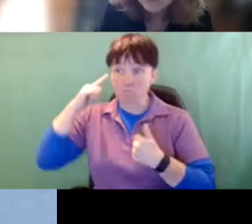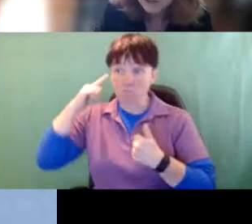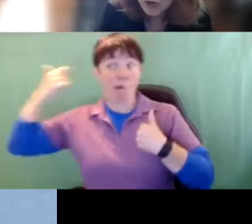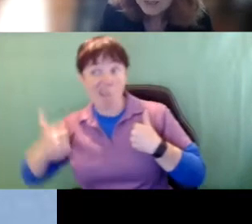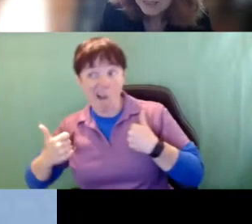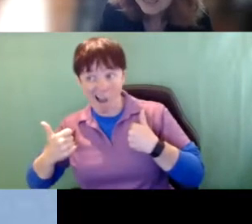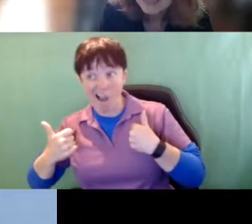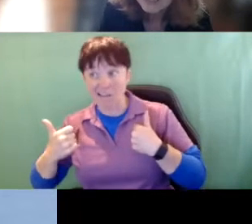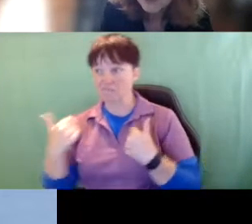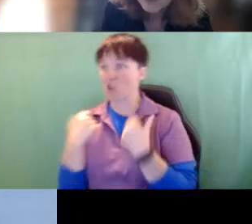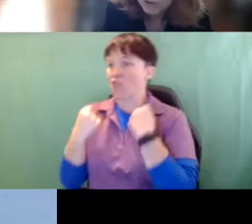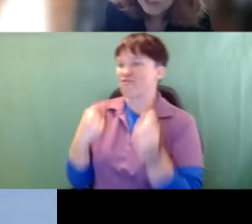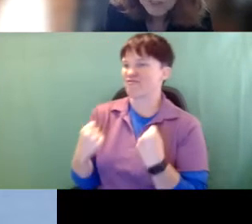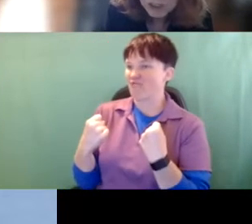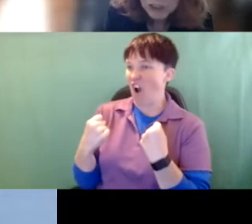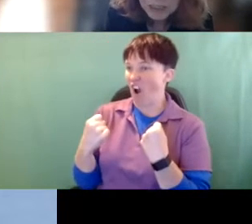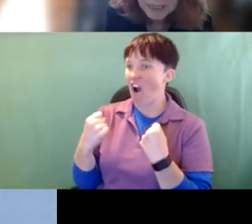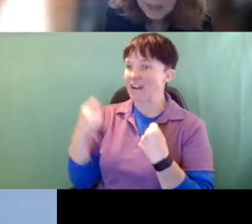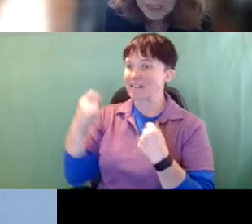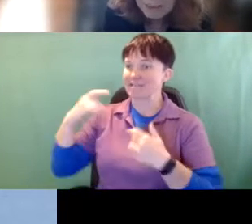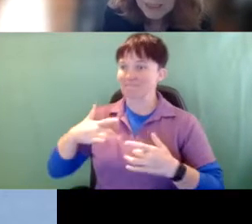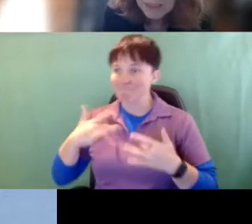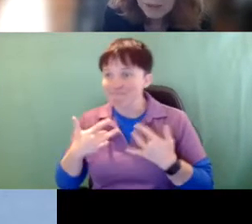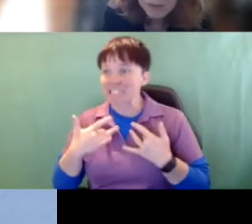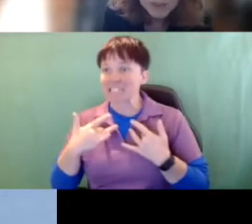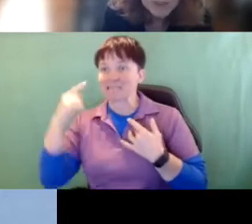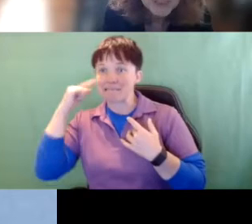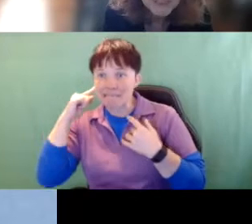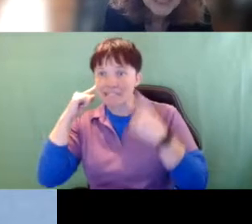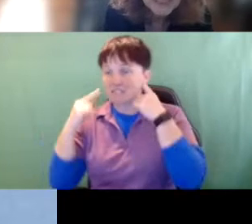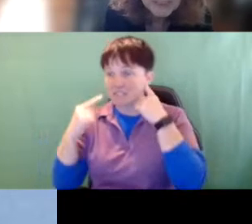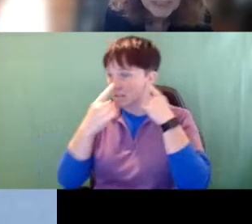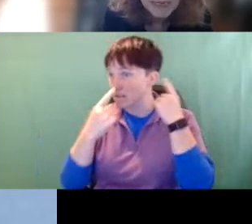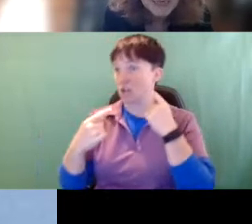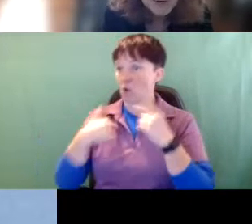our strong senses are, of course, vision and hearing, because those we do at a distance.